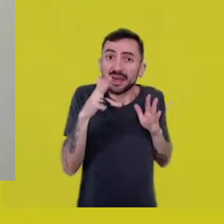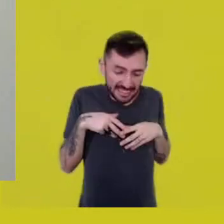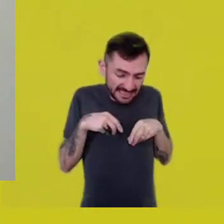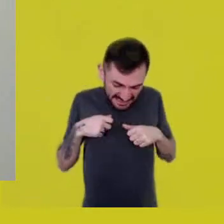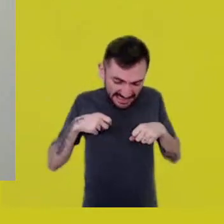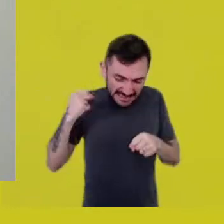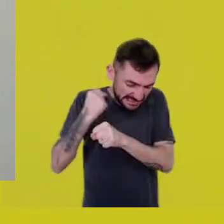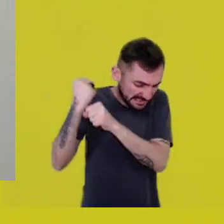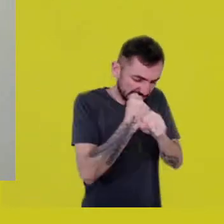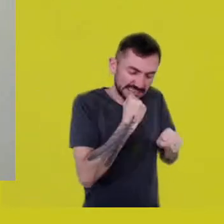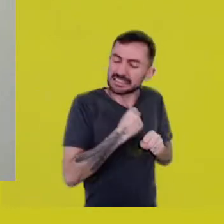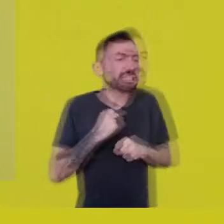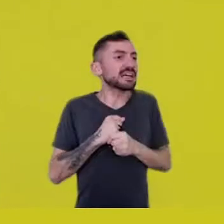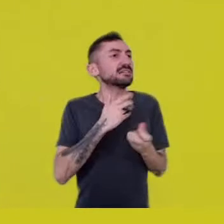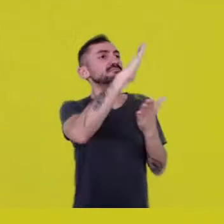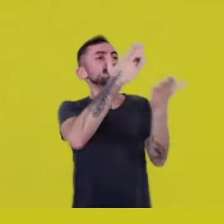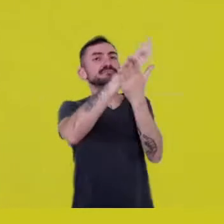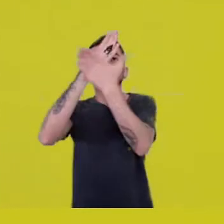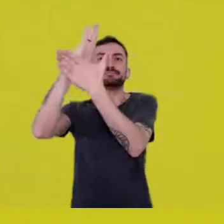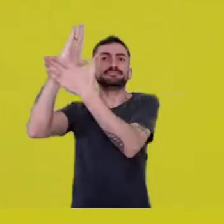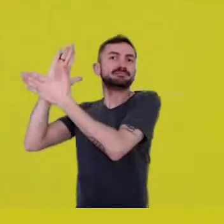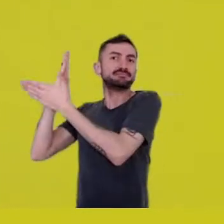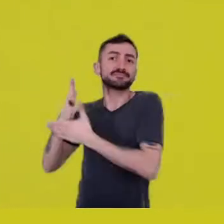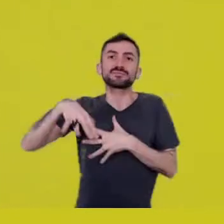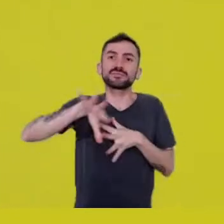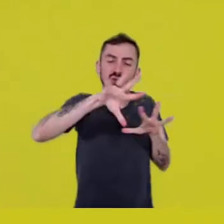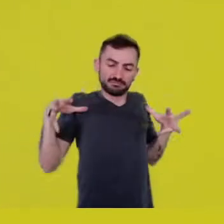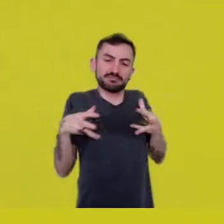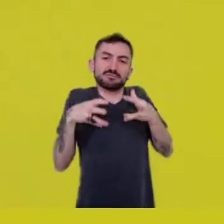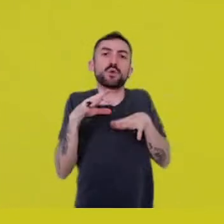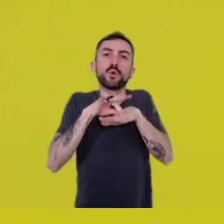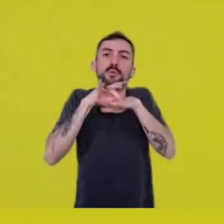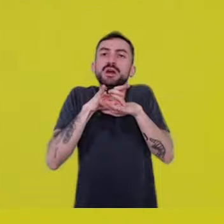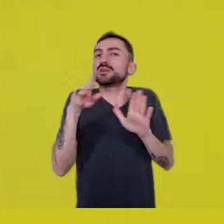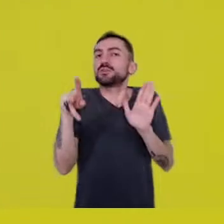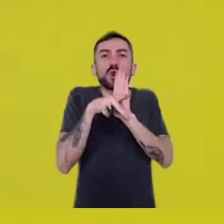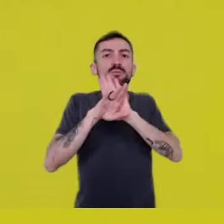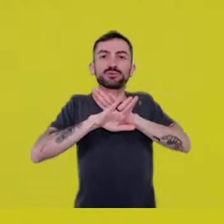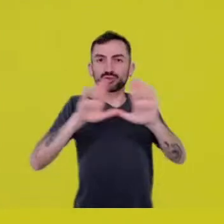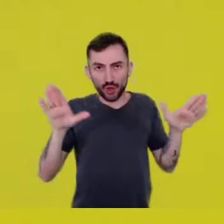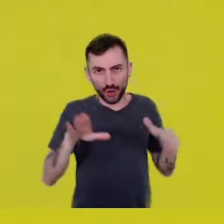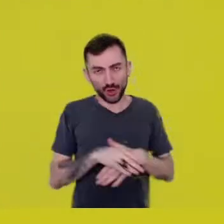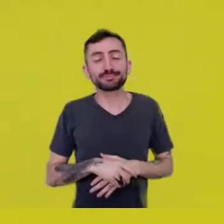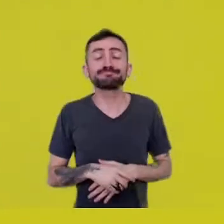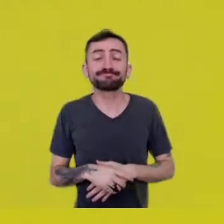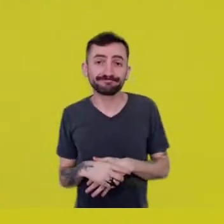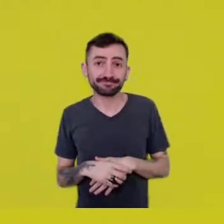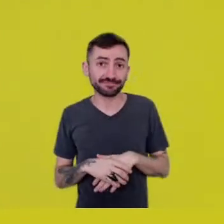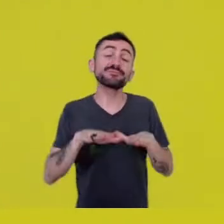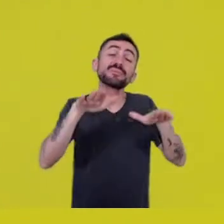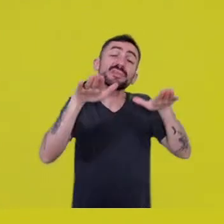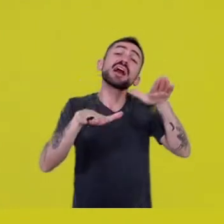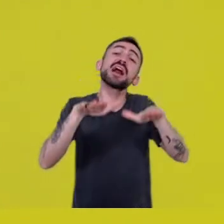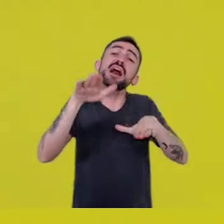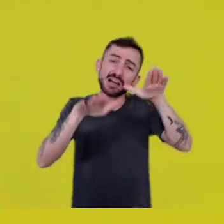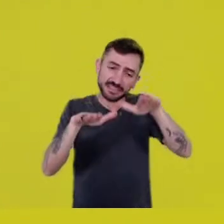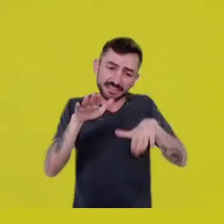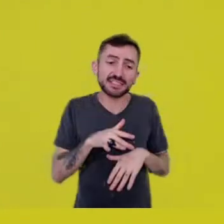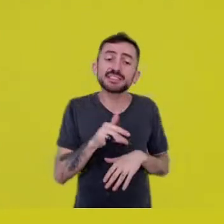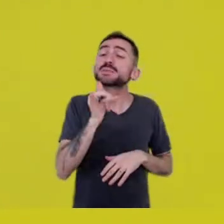to bloom within us. Sometimes we meet someone who lacks